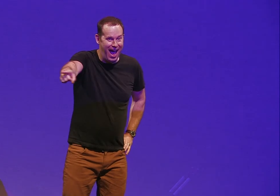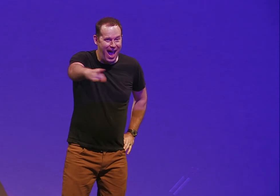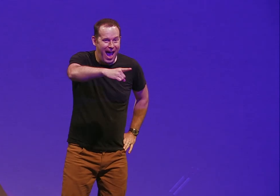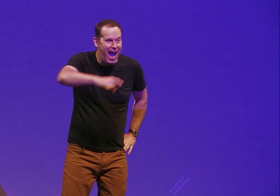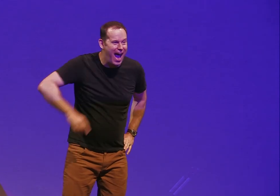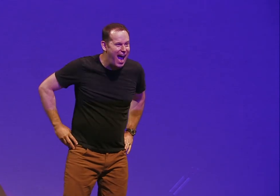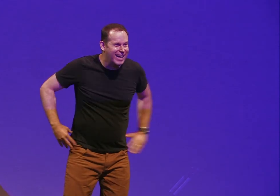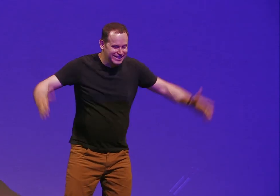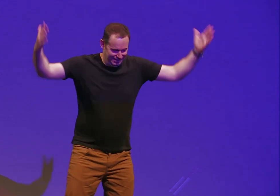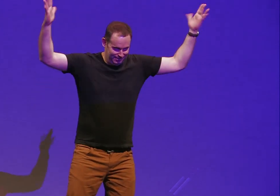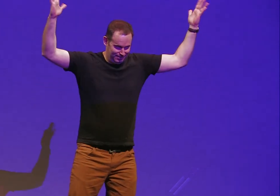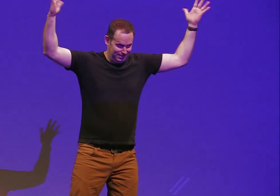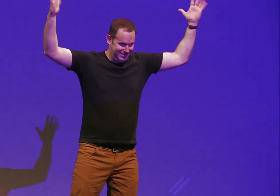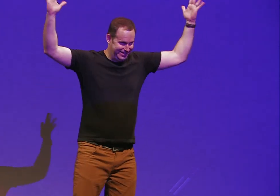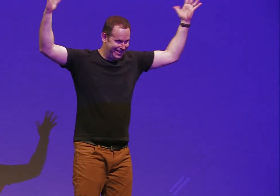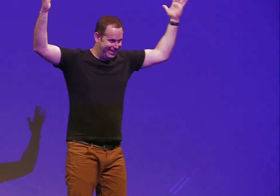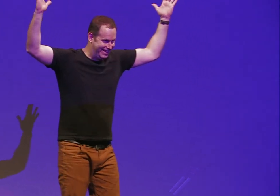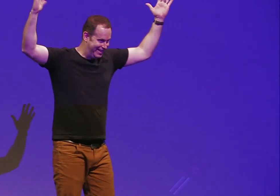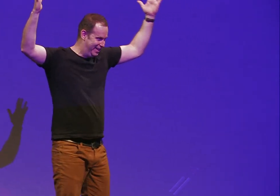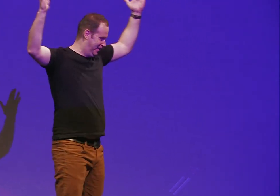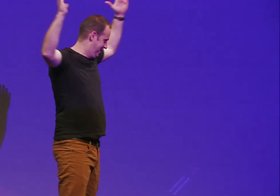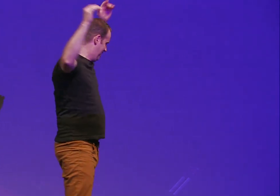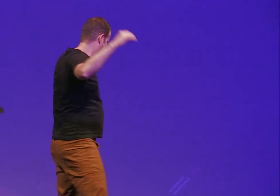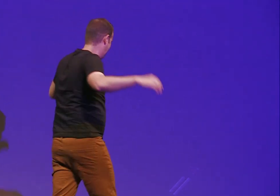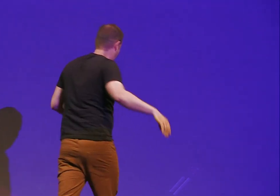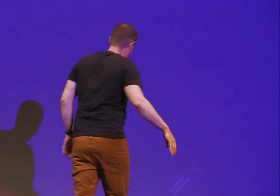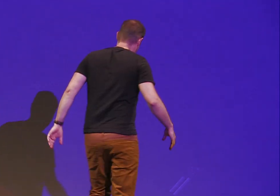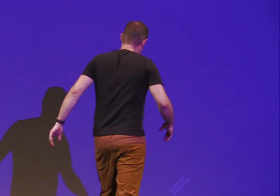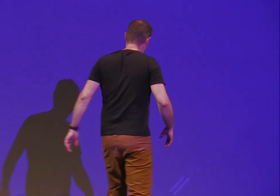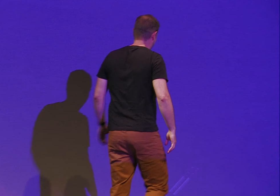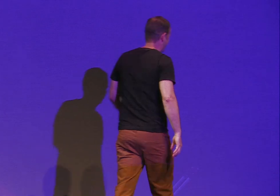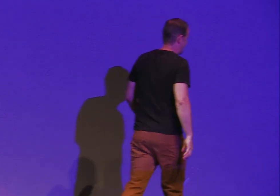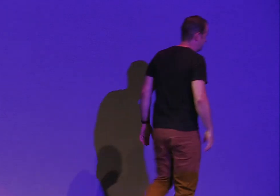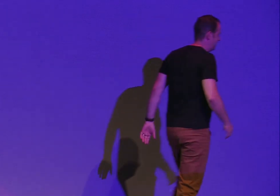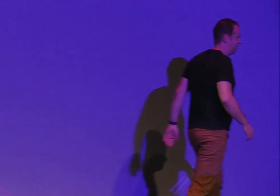widely and points at us he raises his hands the sign for accolades he leaves